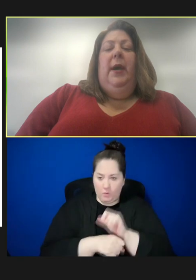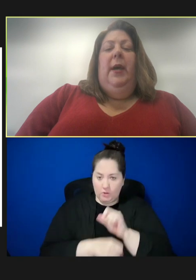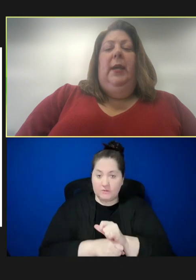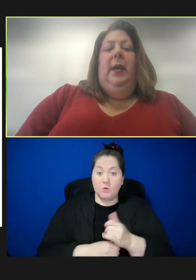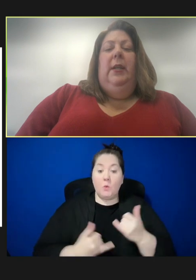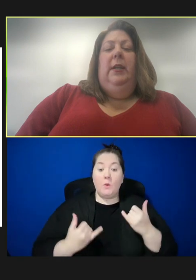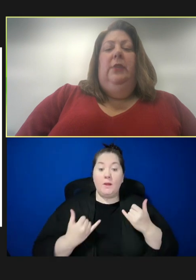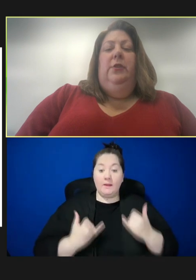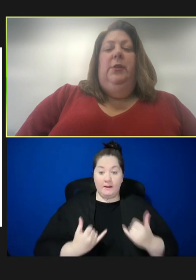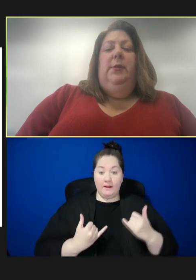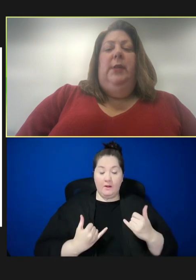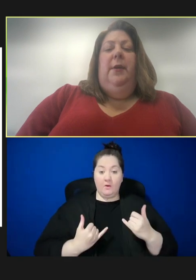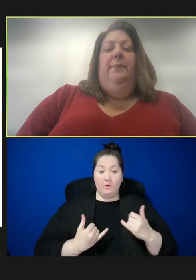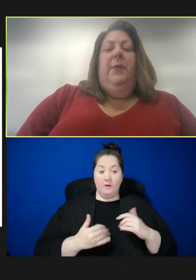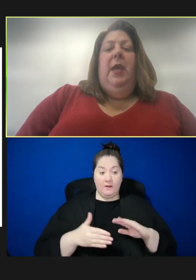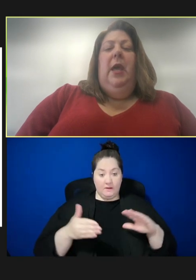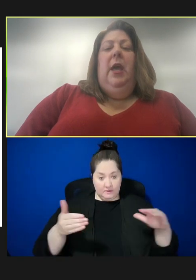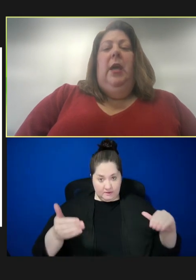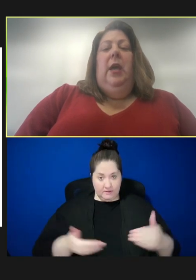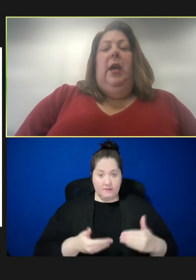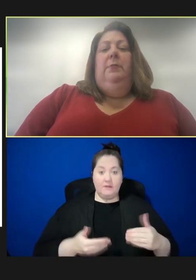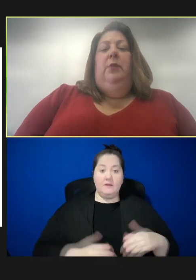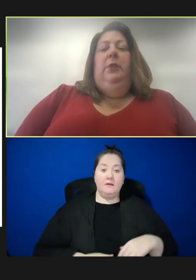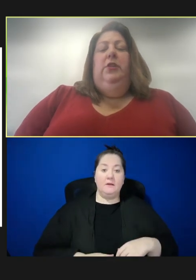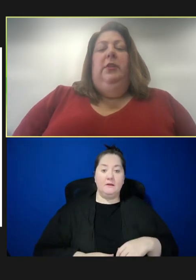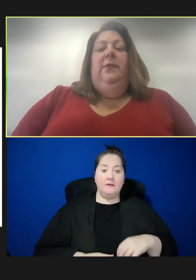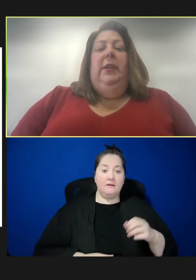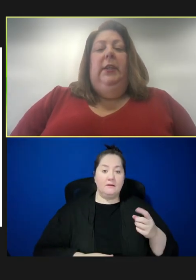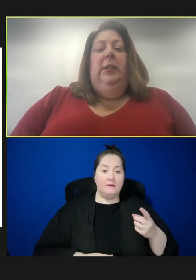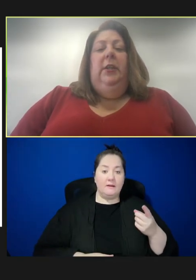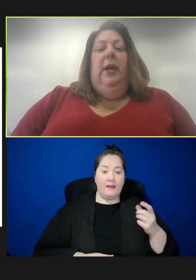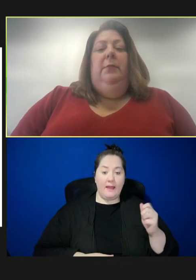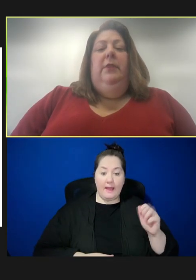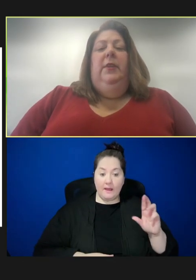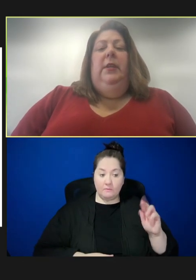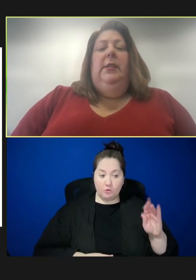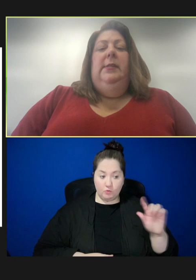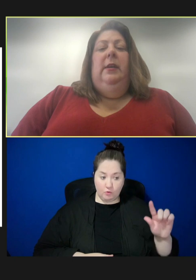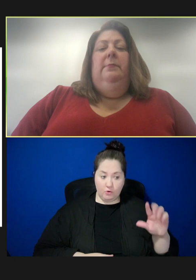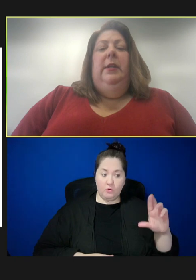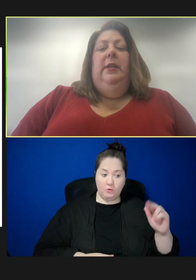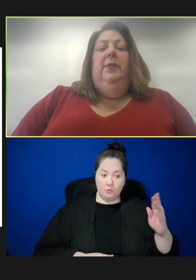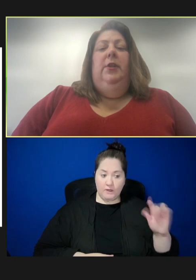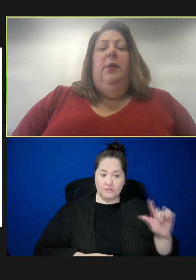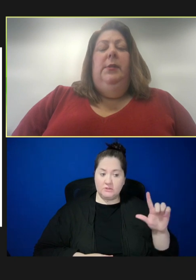ahead and introduce Admiral Rachel Levine. Admiral Levine, as many of you know, is the